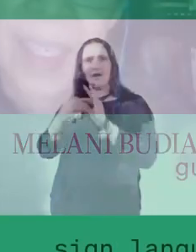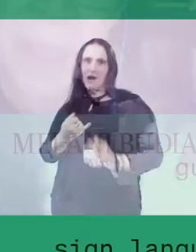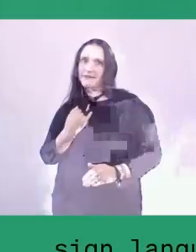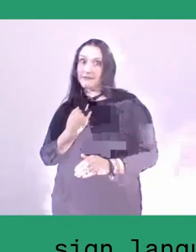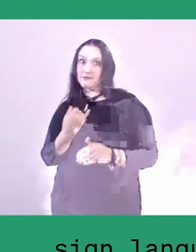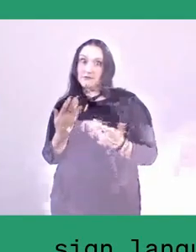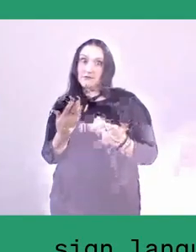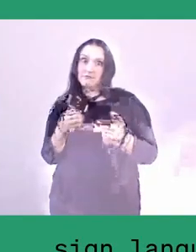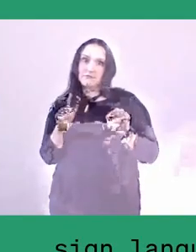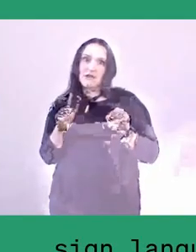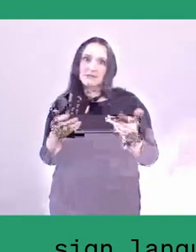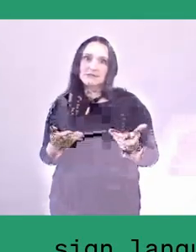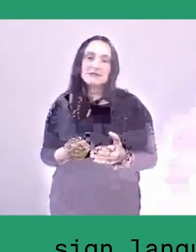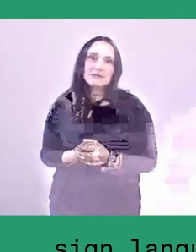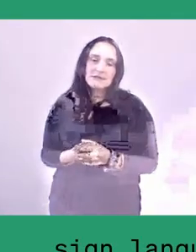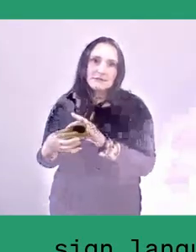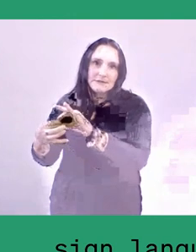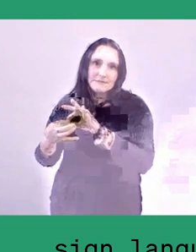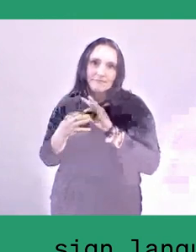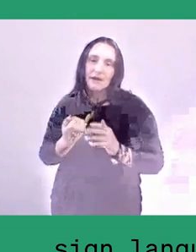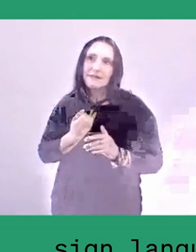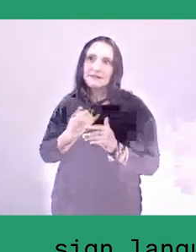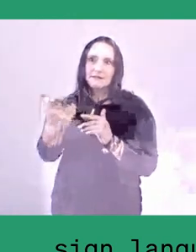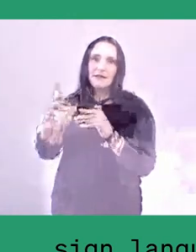In my interaction with kampung activists